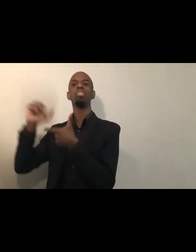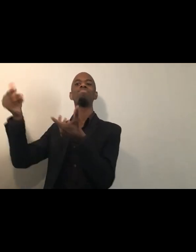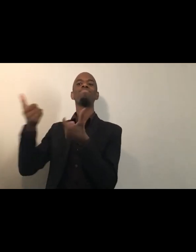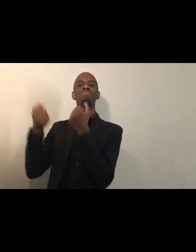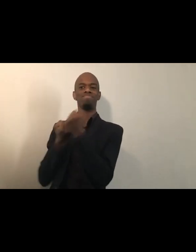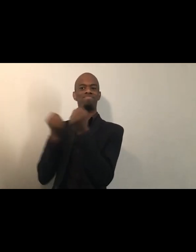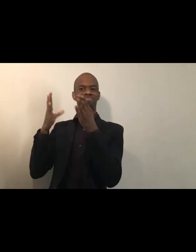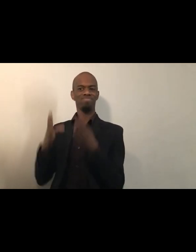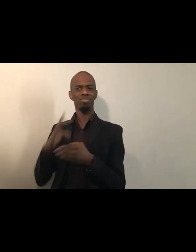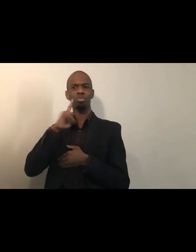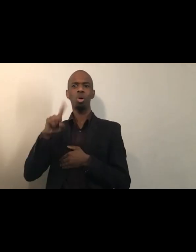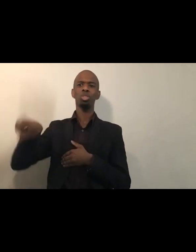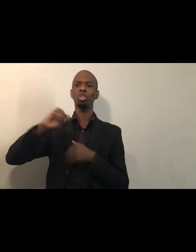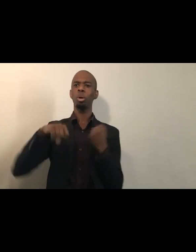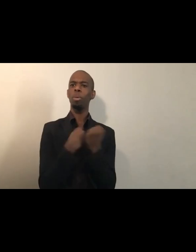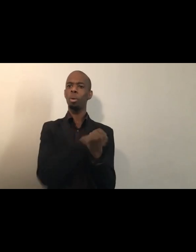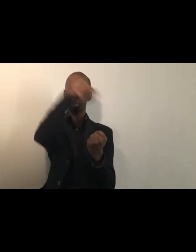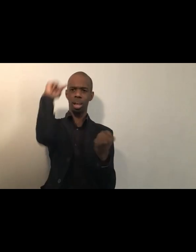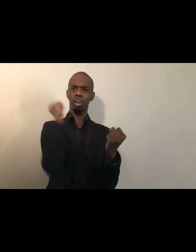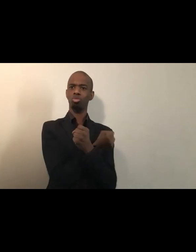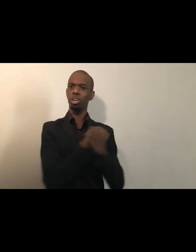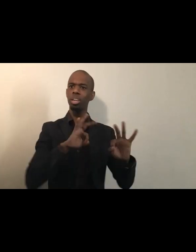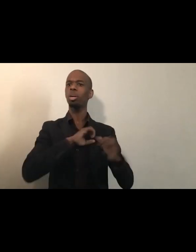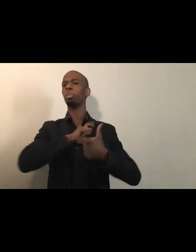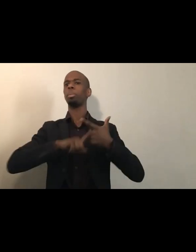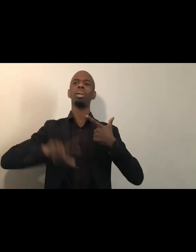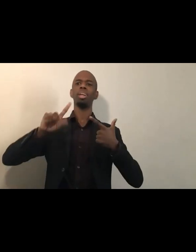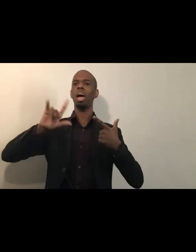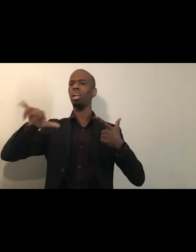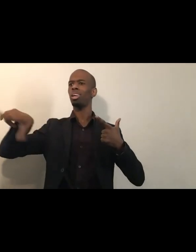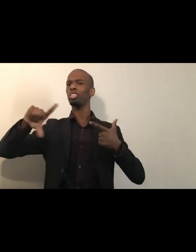as an ally and an accomplice to Black liberation.